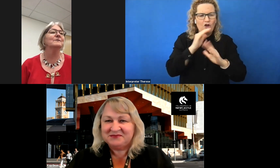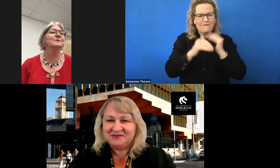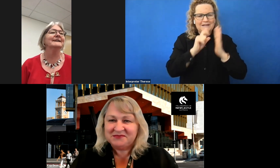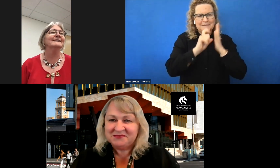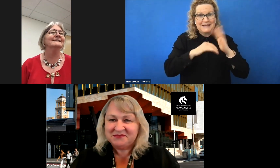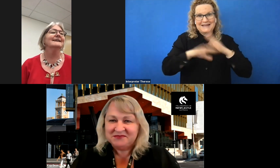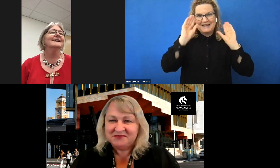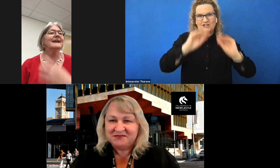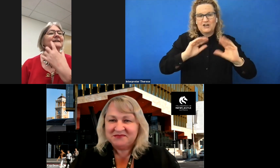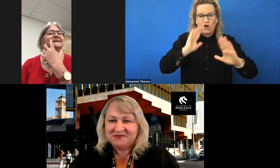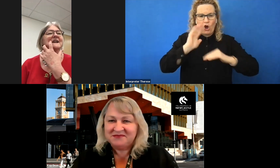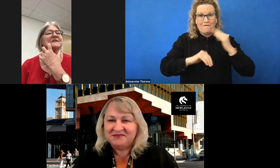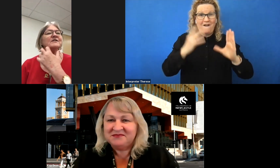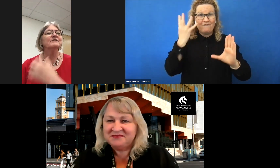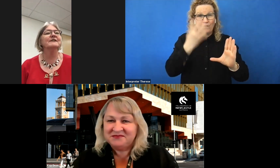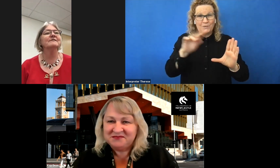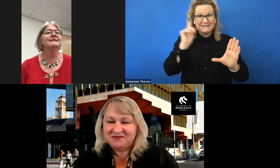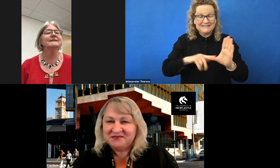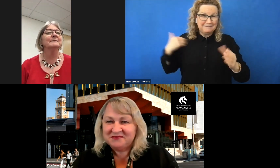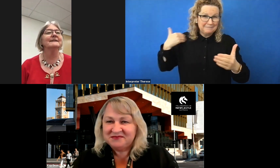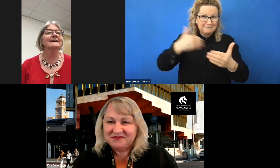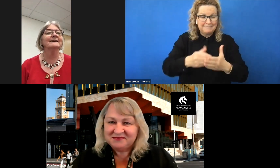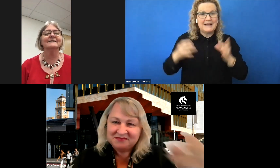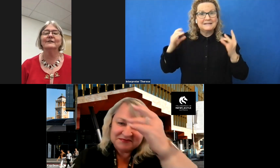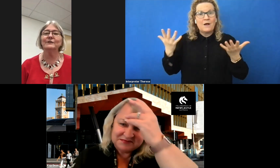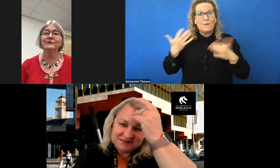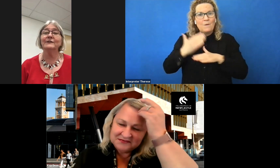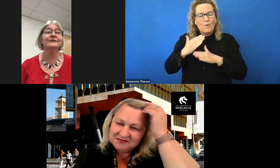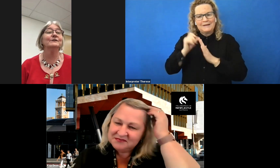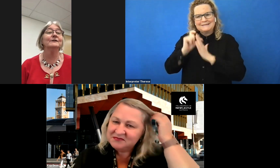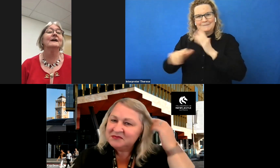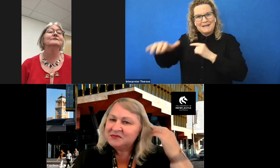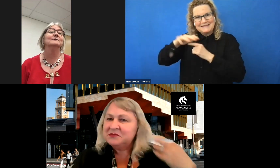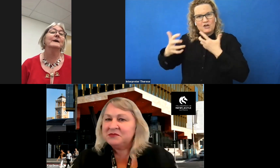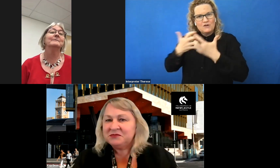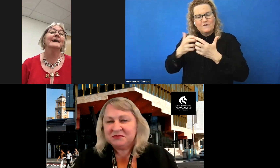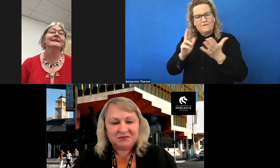40 years. Kay started her career in the disability sector in the University of Newcastle way back in